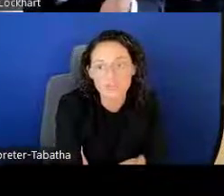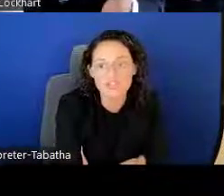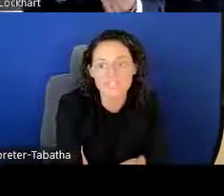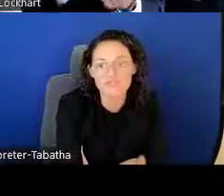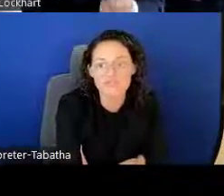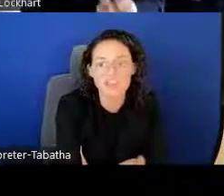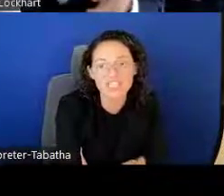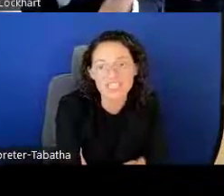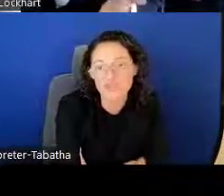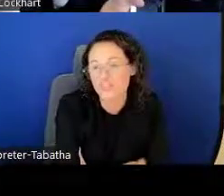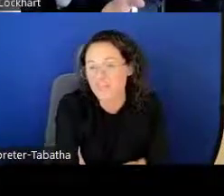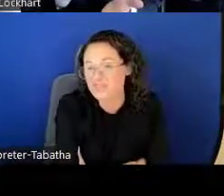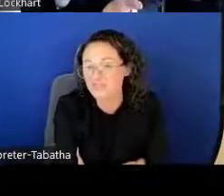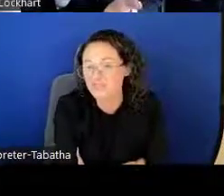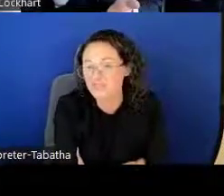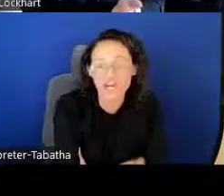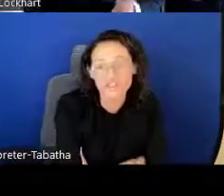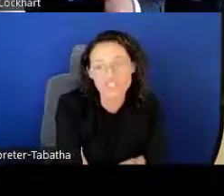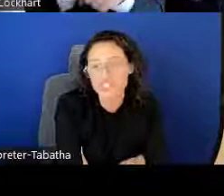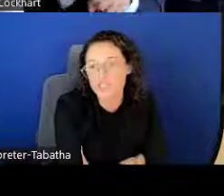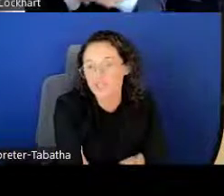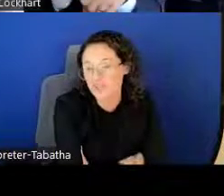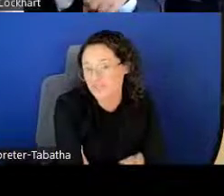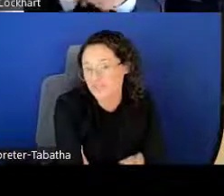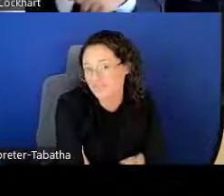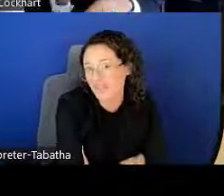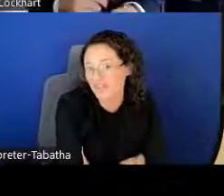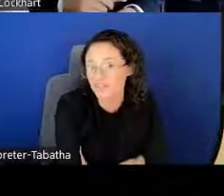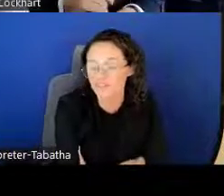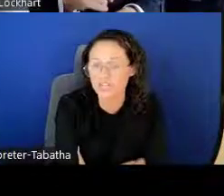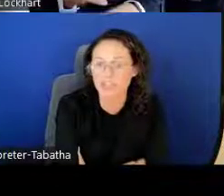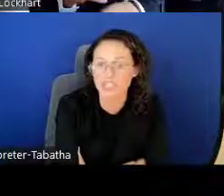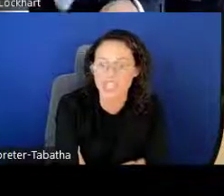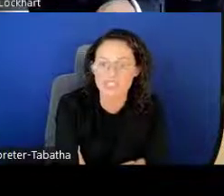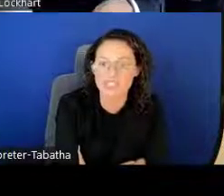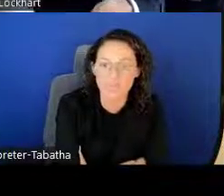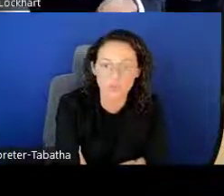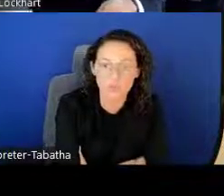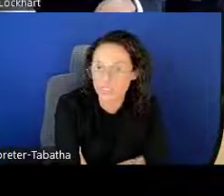We receive roughly 2,400 to 2,500 applications annually.